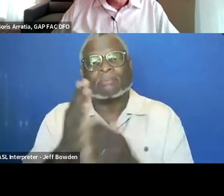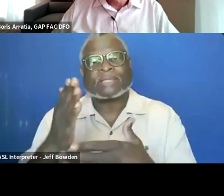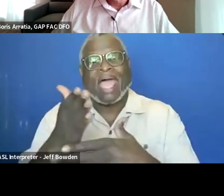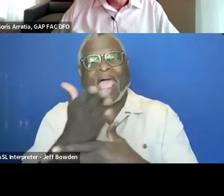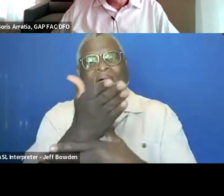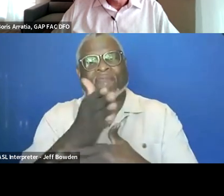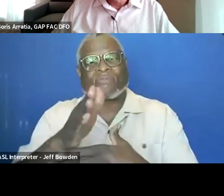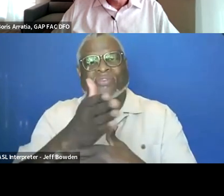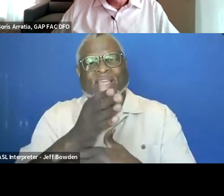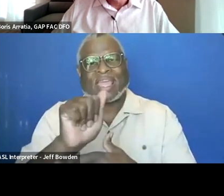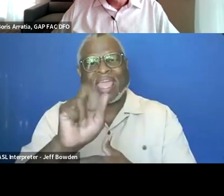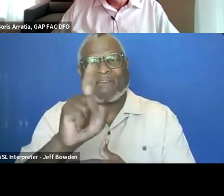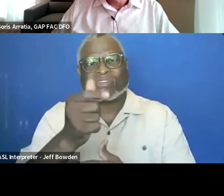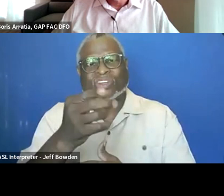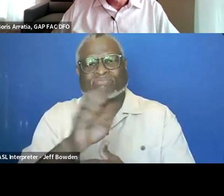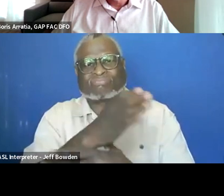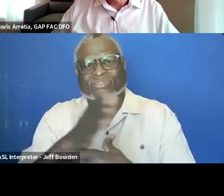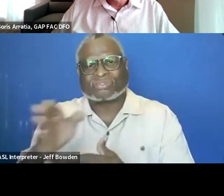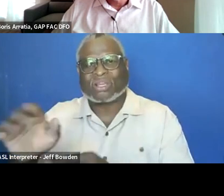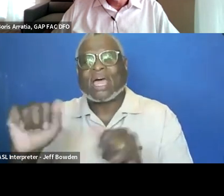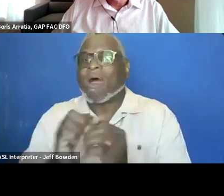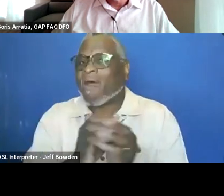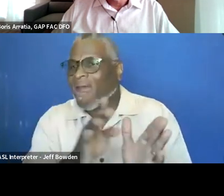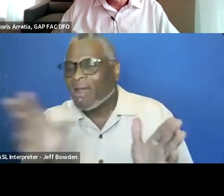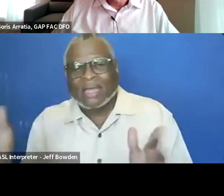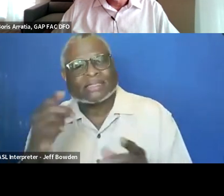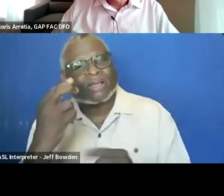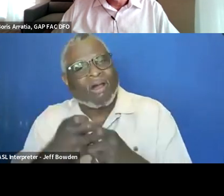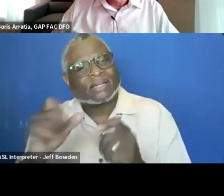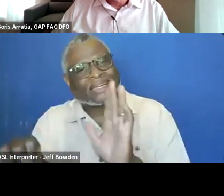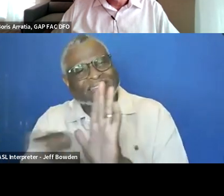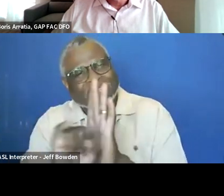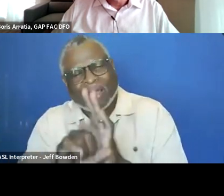And it became more difficult then to pinpoint with the troop performance gains were for.